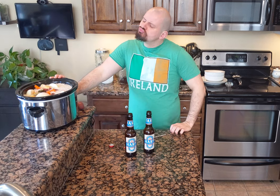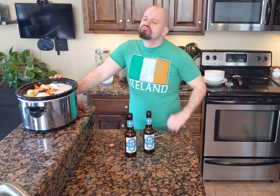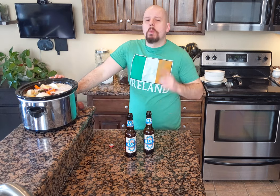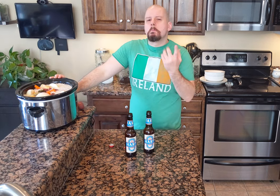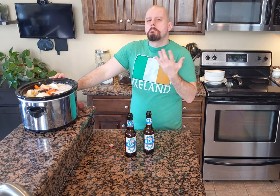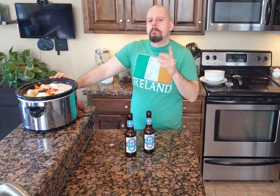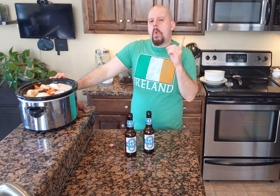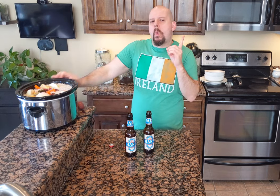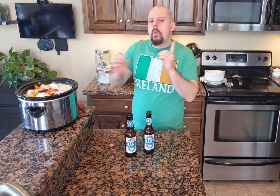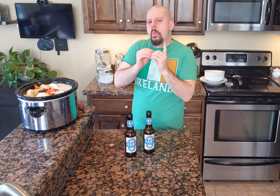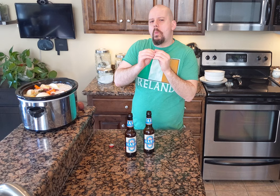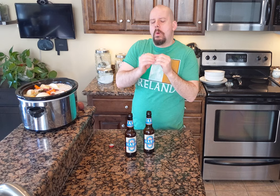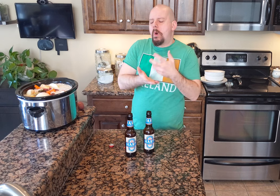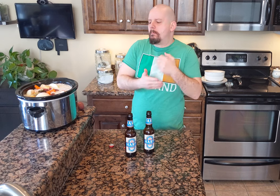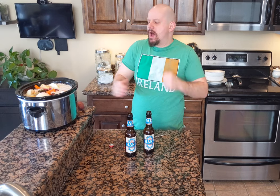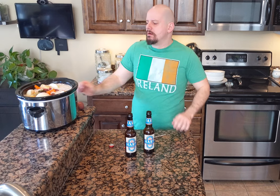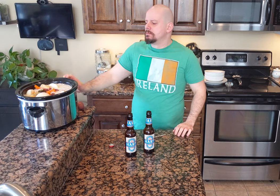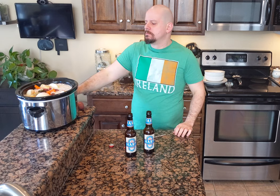Maybe one more bottle.